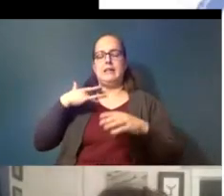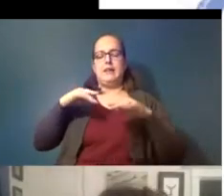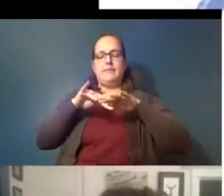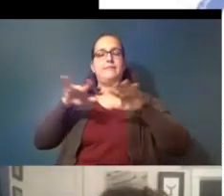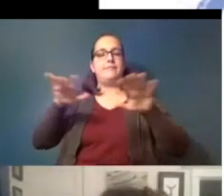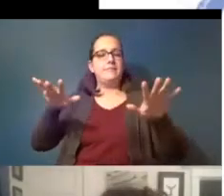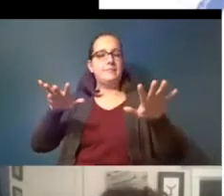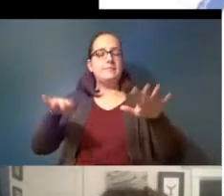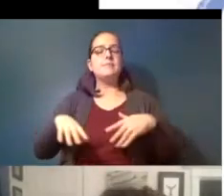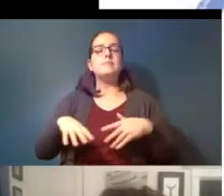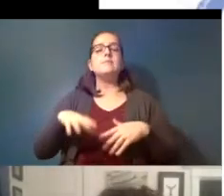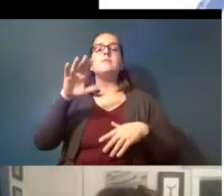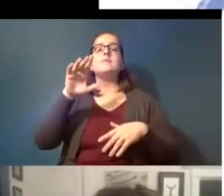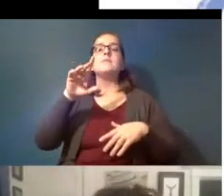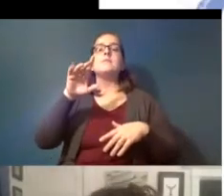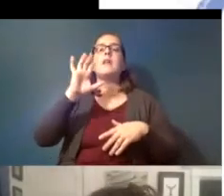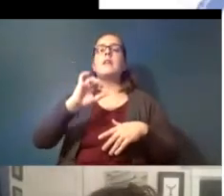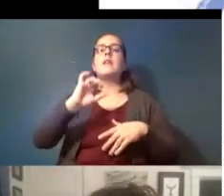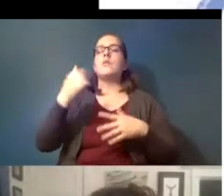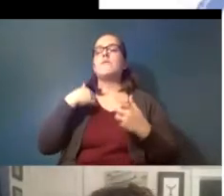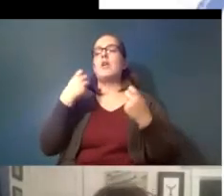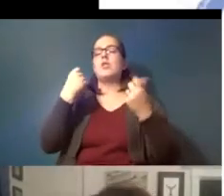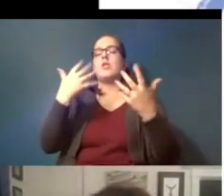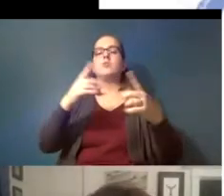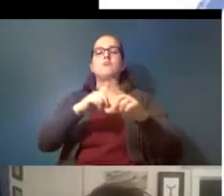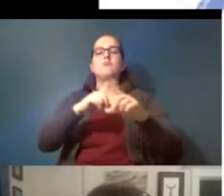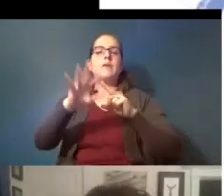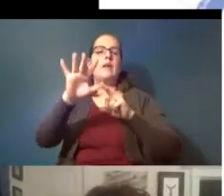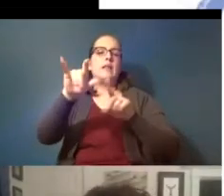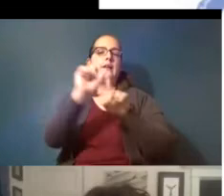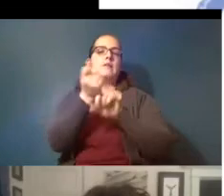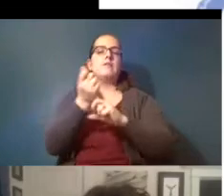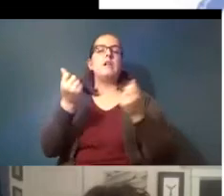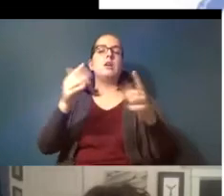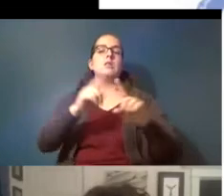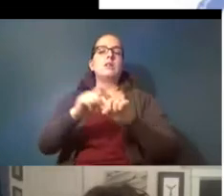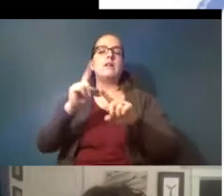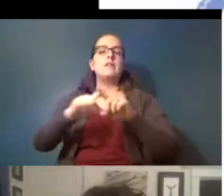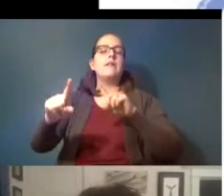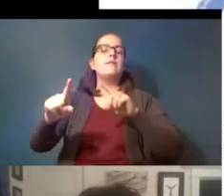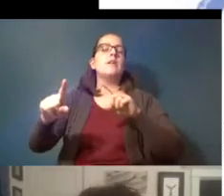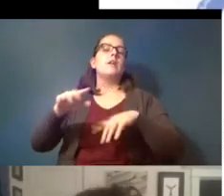take lots of different here in this case it was lots of different marine organisms from fish